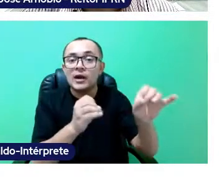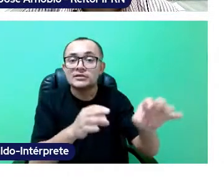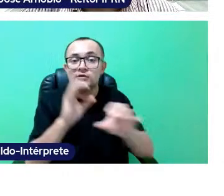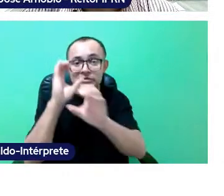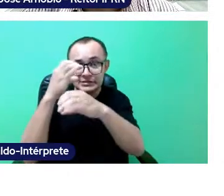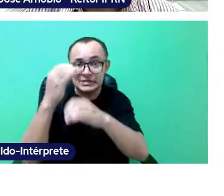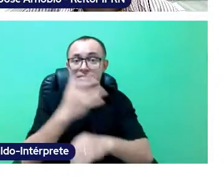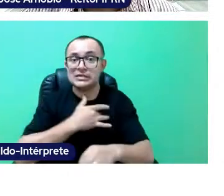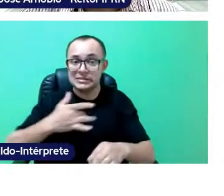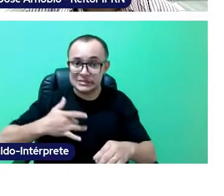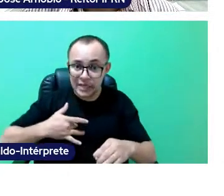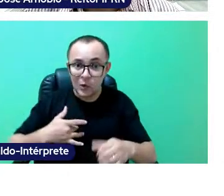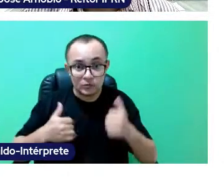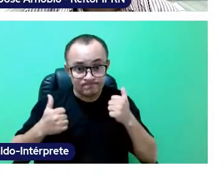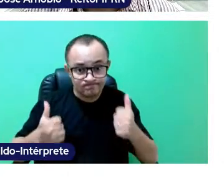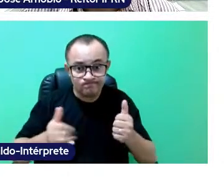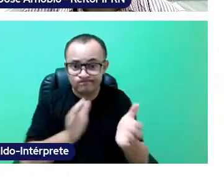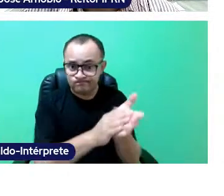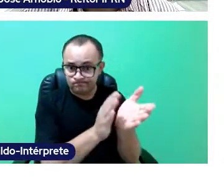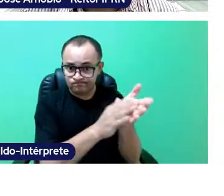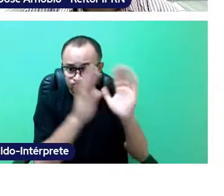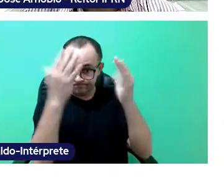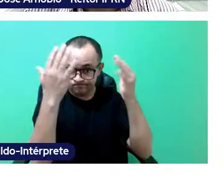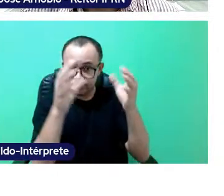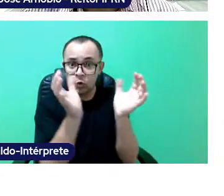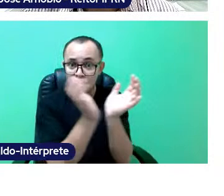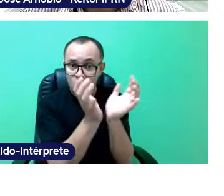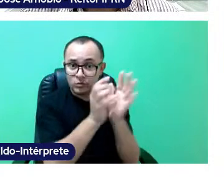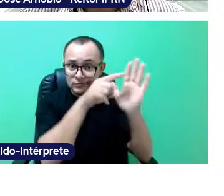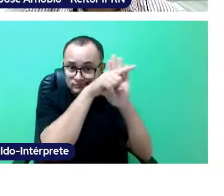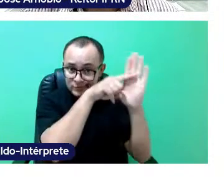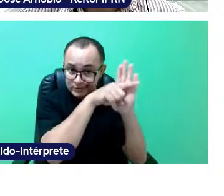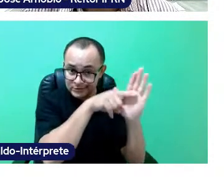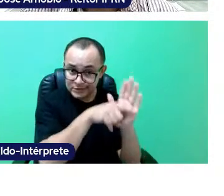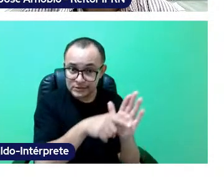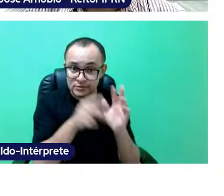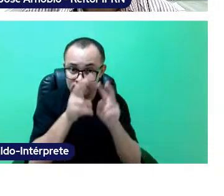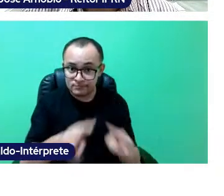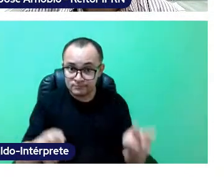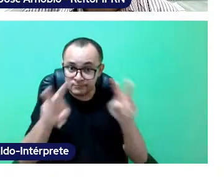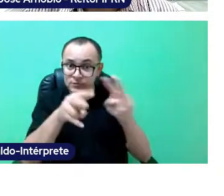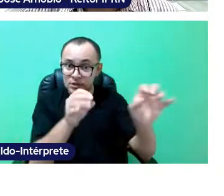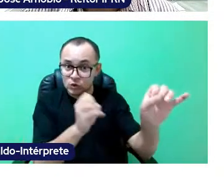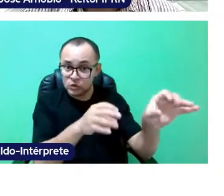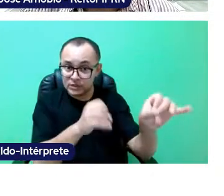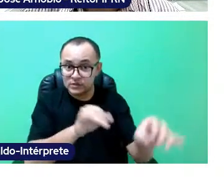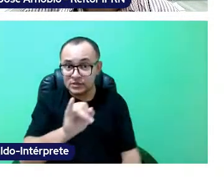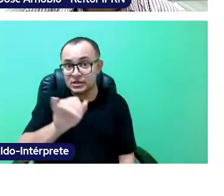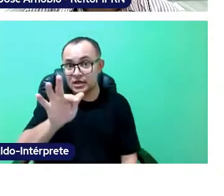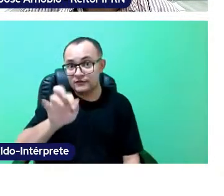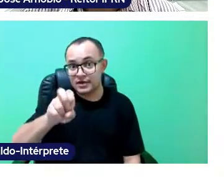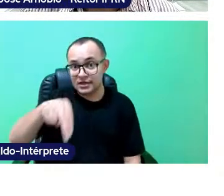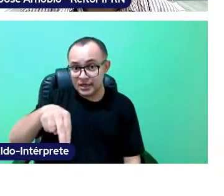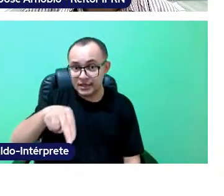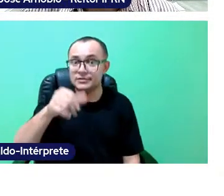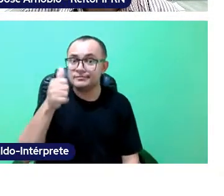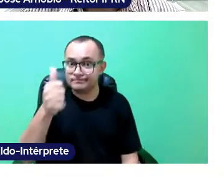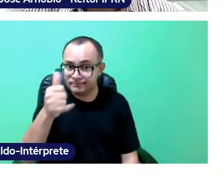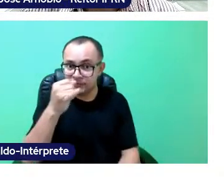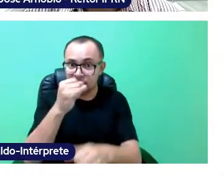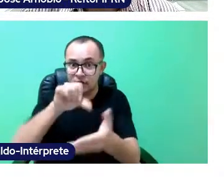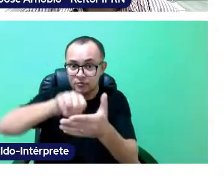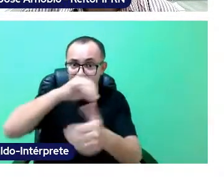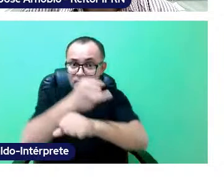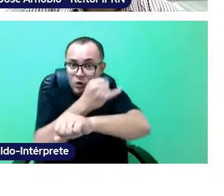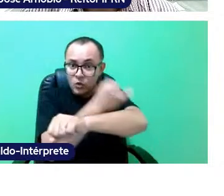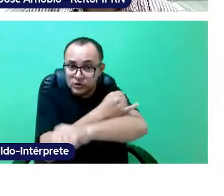I would lile to congratulate the research group Public Education Observatory, from IFRN, for leading one more edition of this event, for the capacity to articulate, together with IFRN